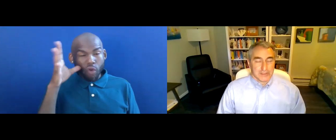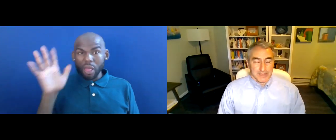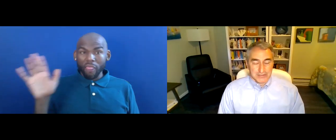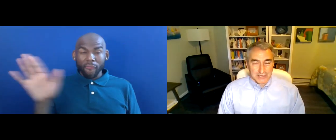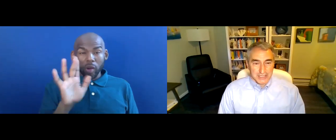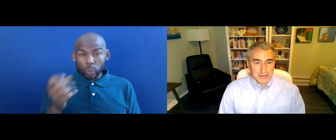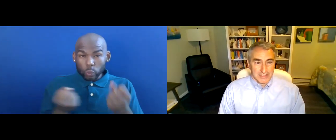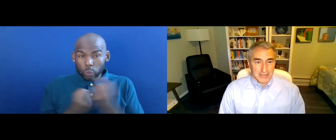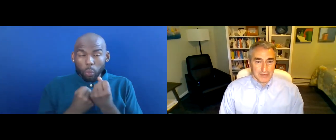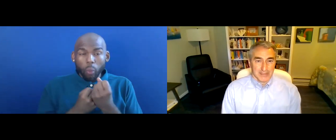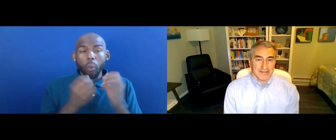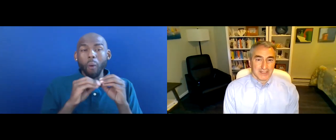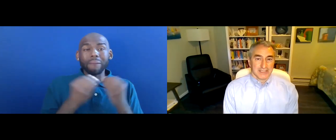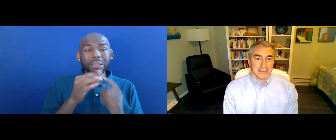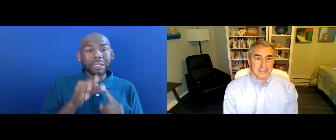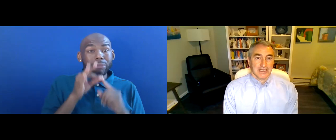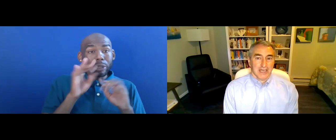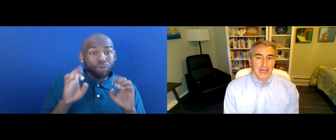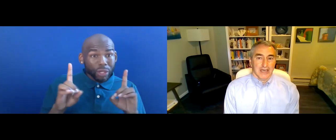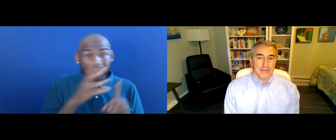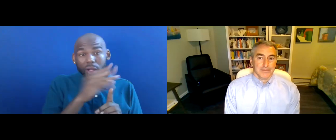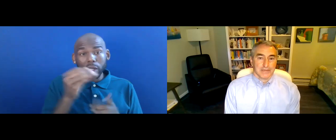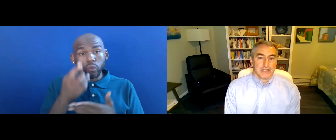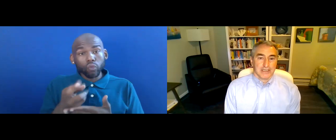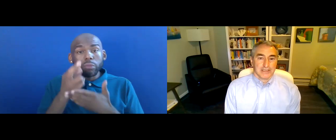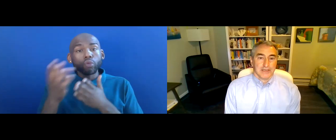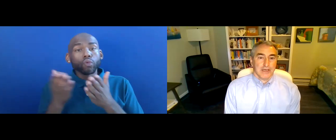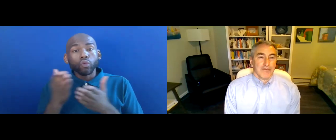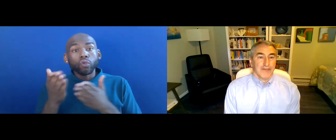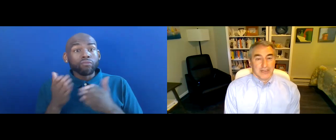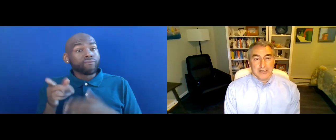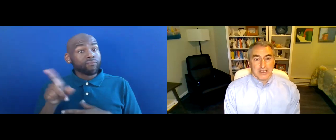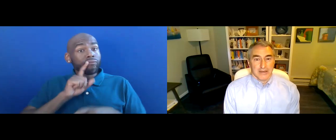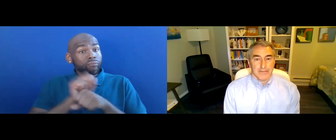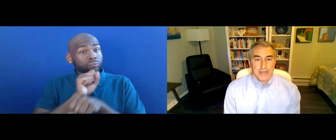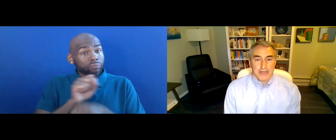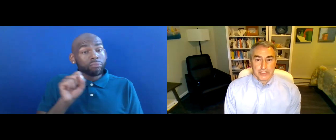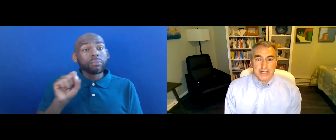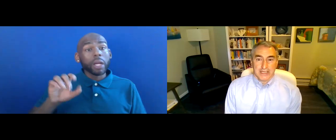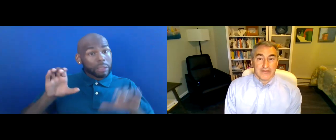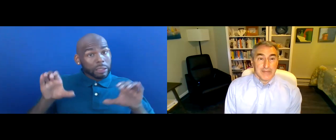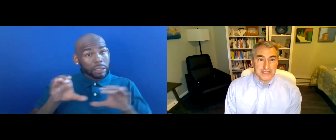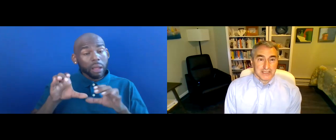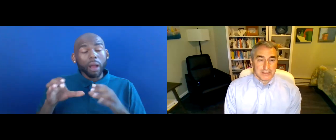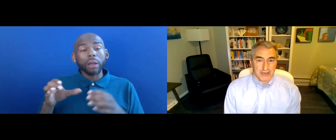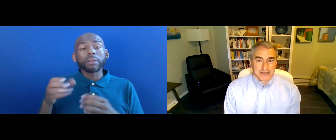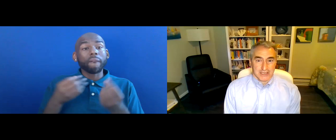SPECIAL EDUCATION REHABILITATIVE SERVICES DOES FUND PARENT TRAINING AND INFORMATION CENTERS ACROSS